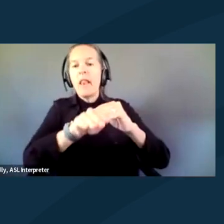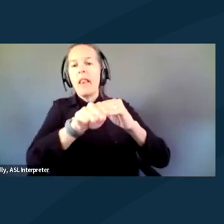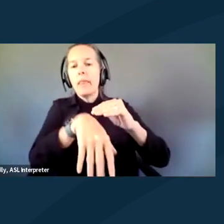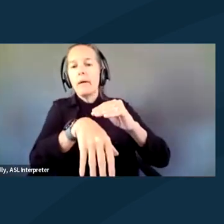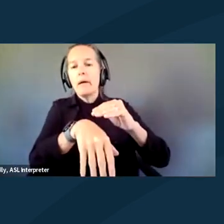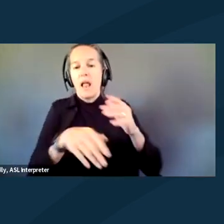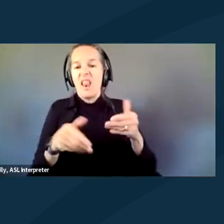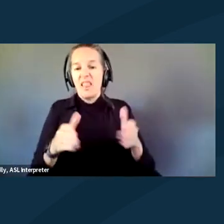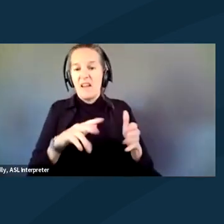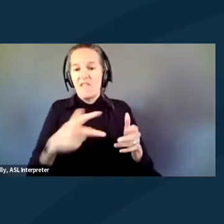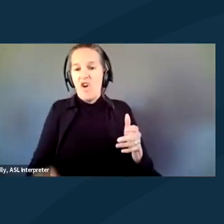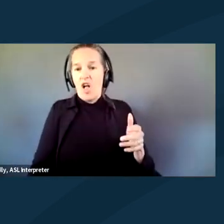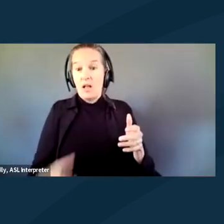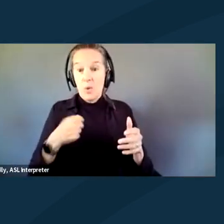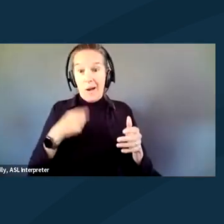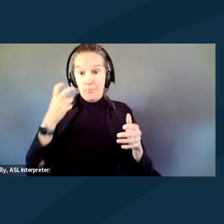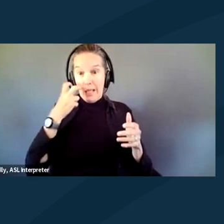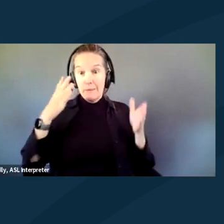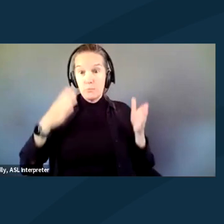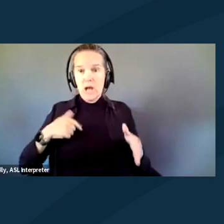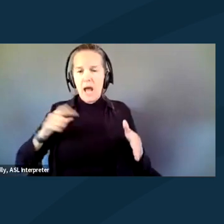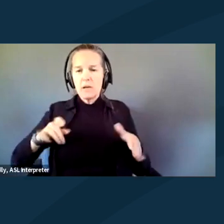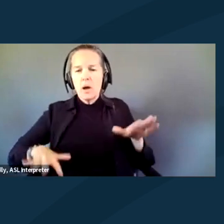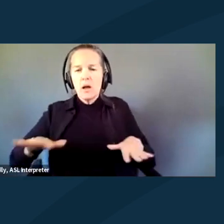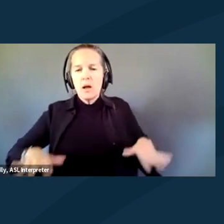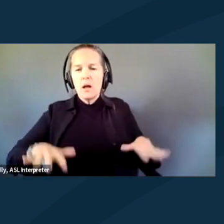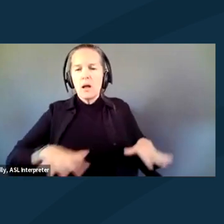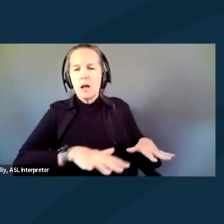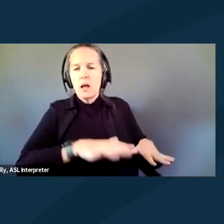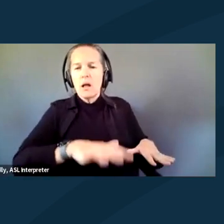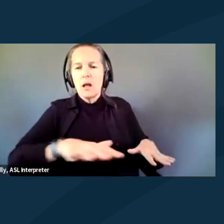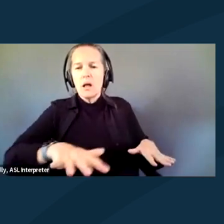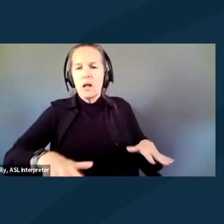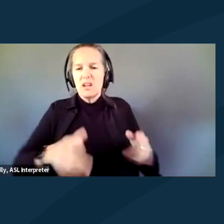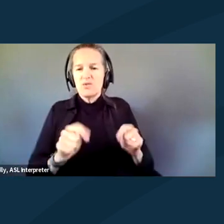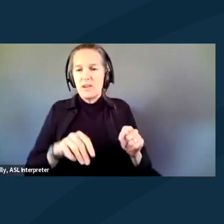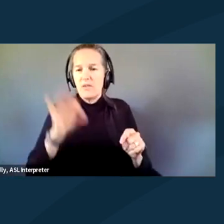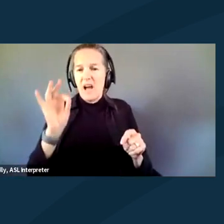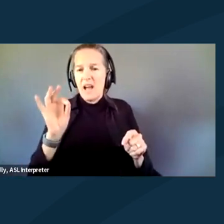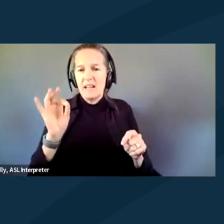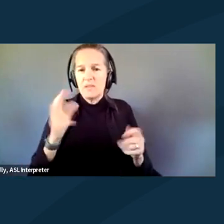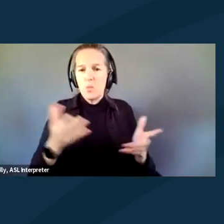And so being blind, I would have to like go on the floor and try to find what they gave me,